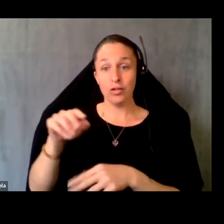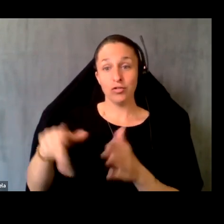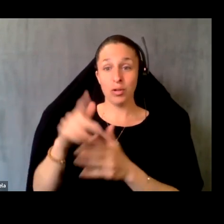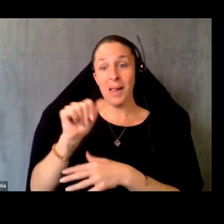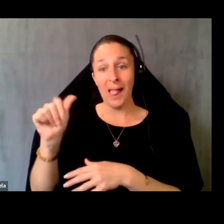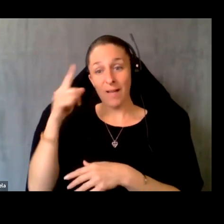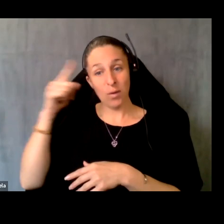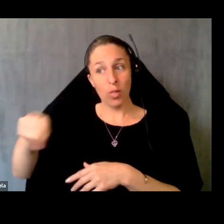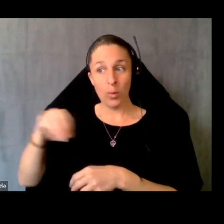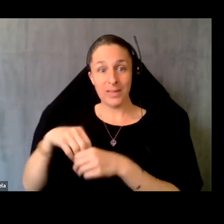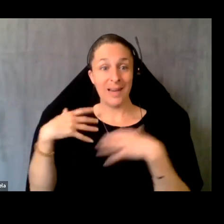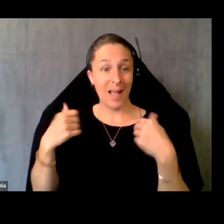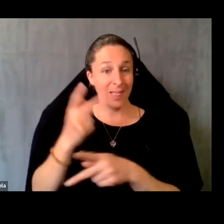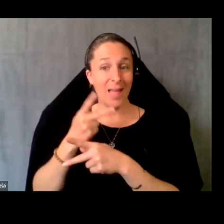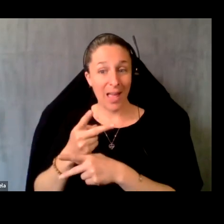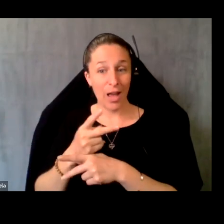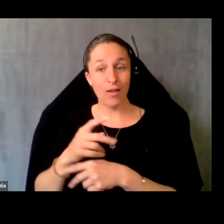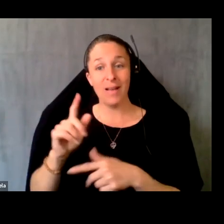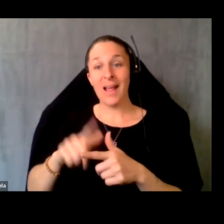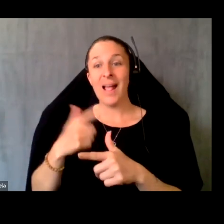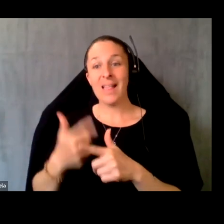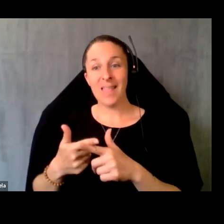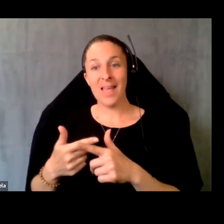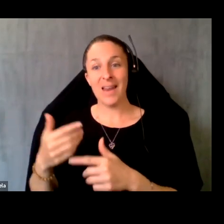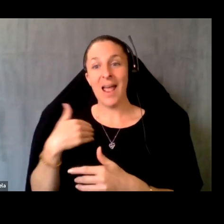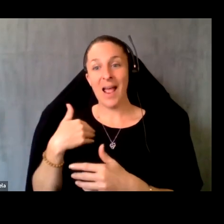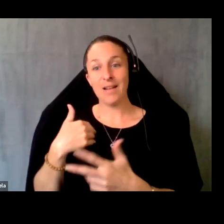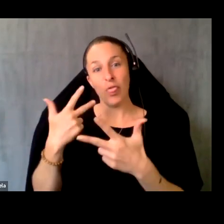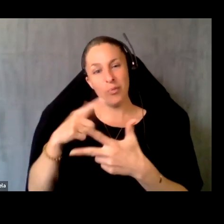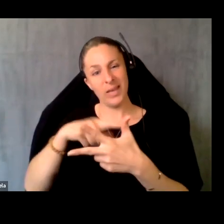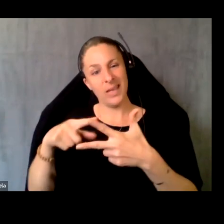in health care who hurt that, and there was a stool for it, and it had 3 legs. Well sort of with